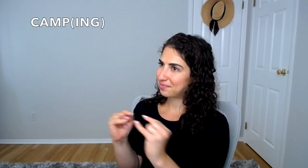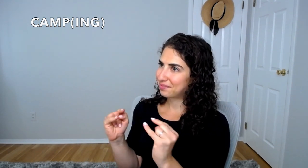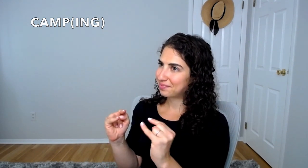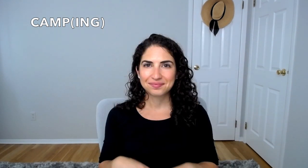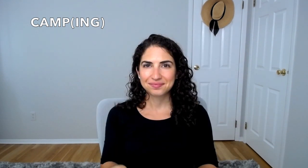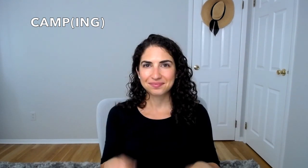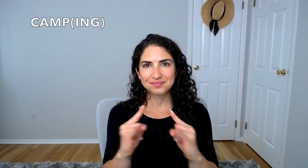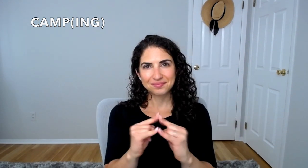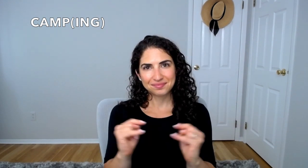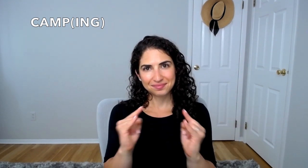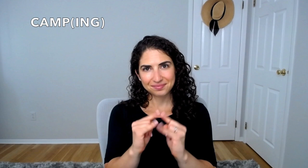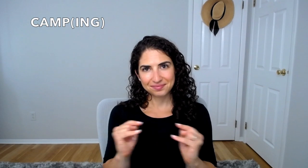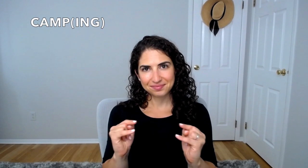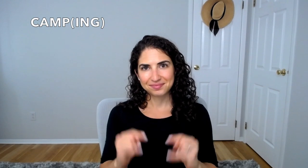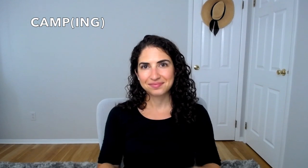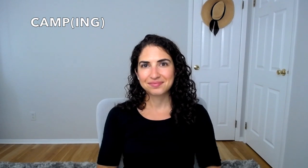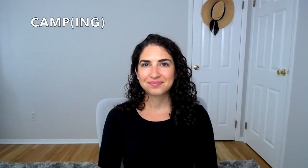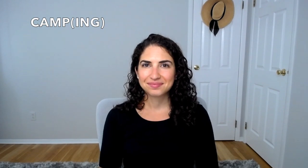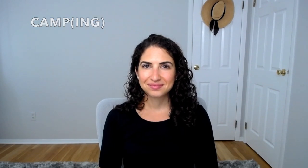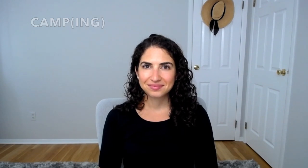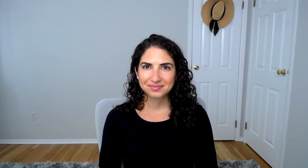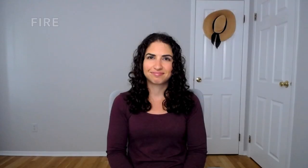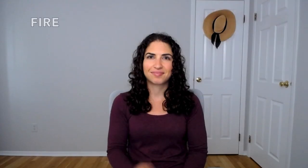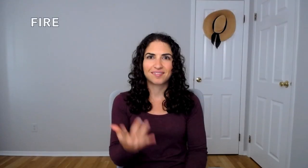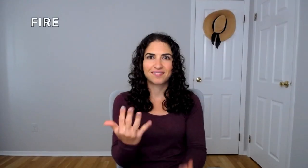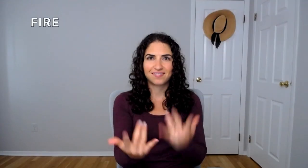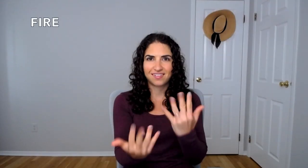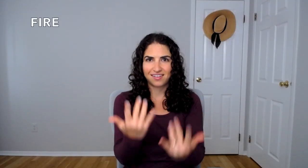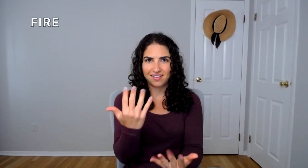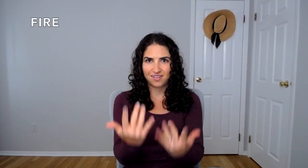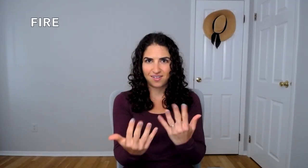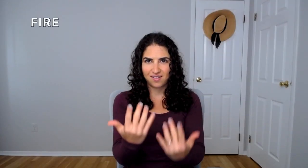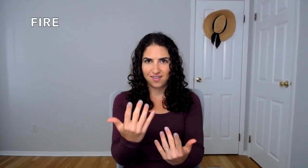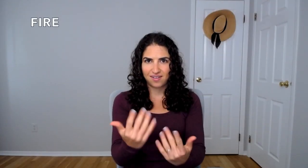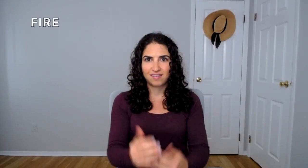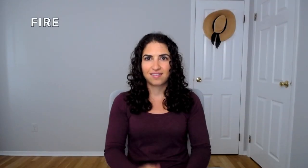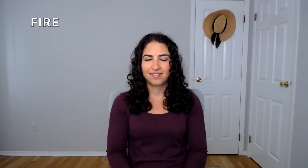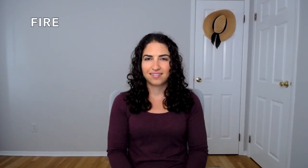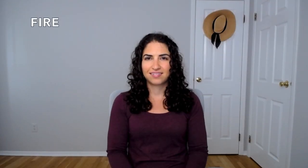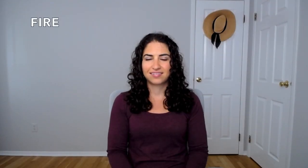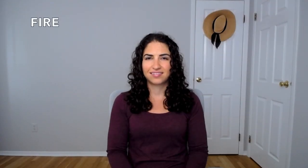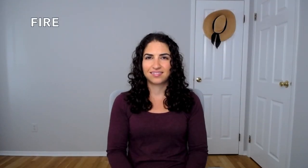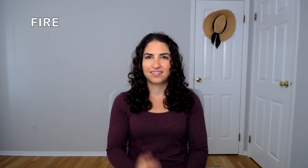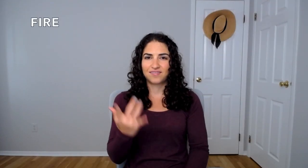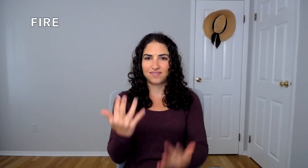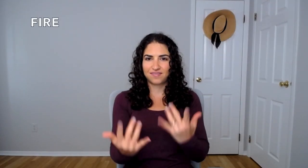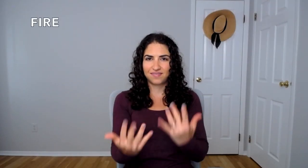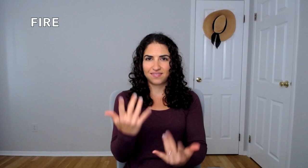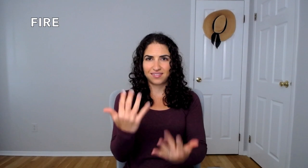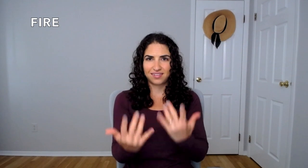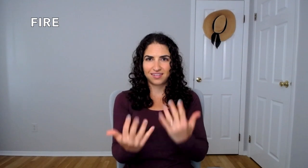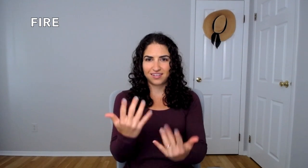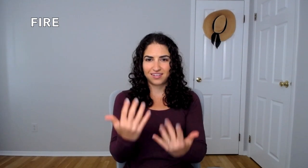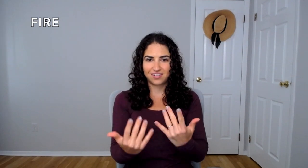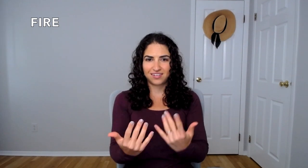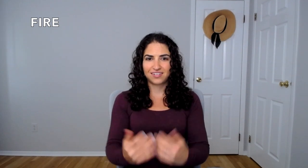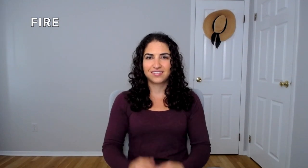CAMPING FIRE